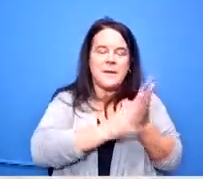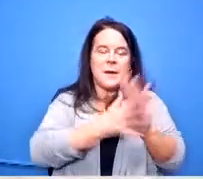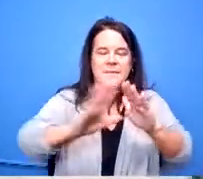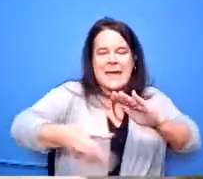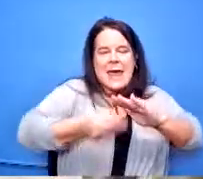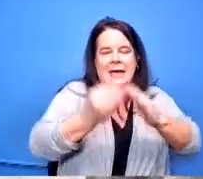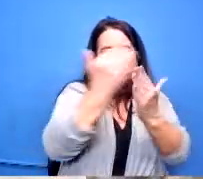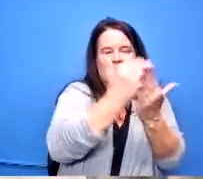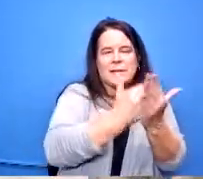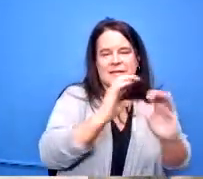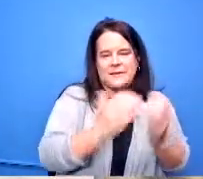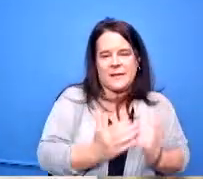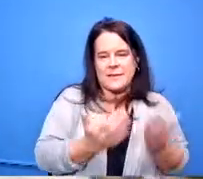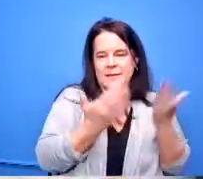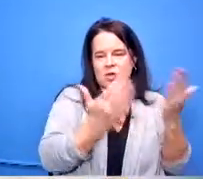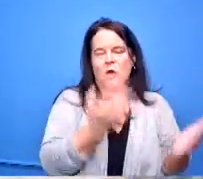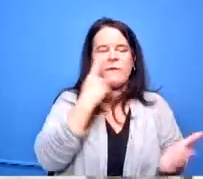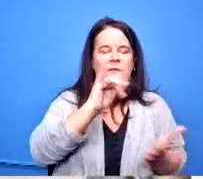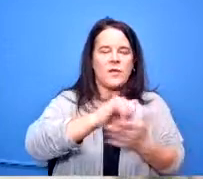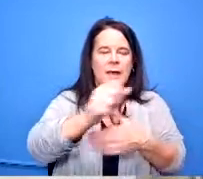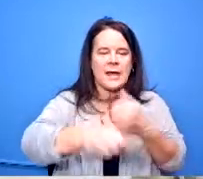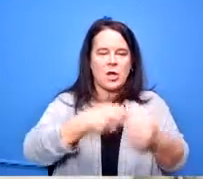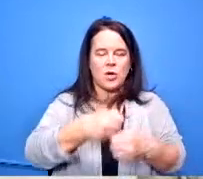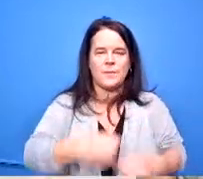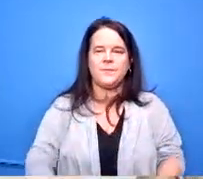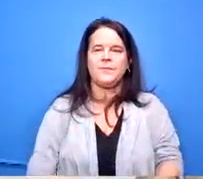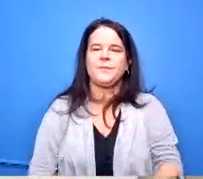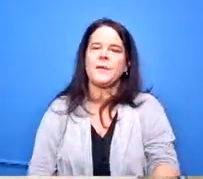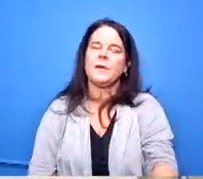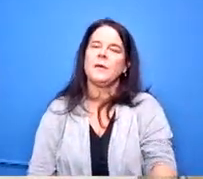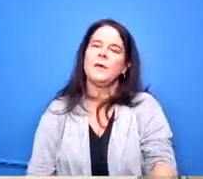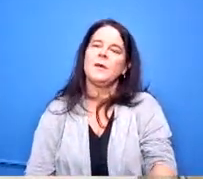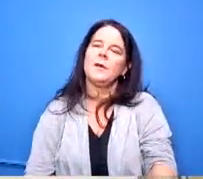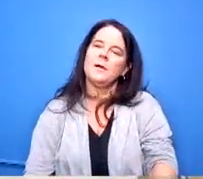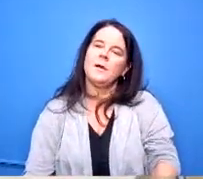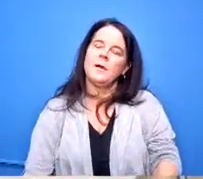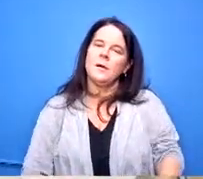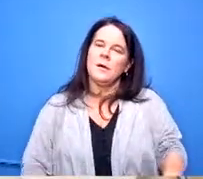board member samson thank you mr president dr lolly in line with this that conversation what